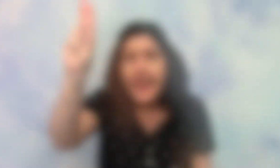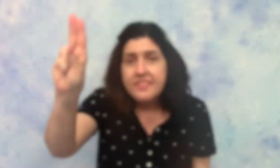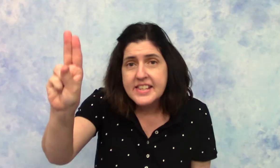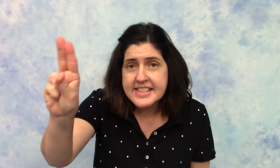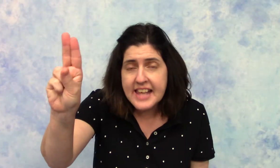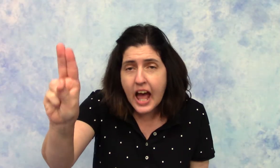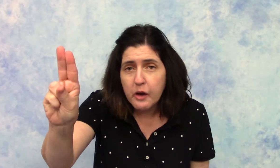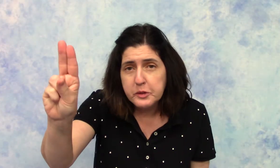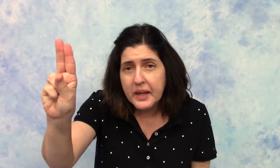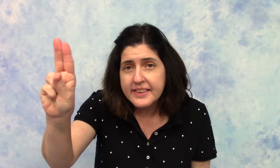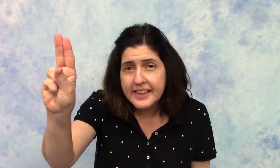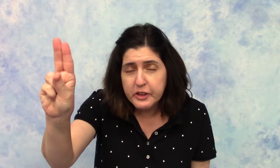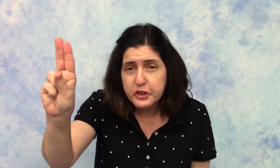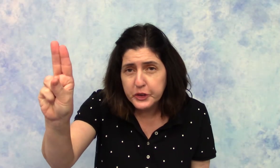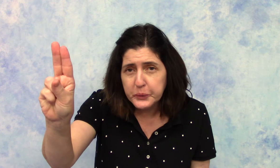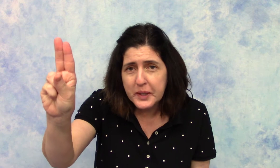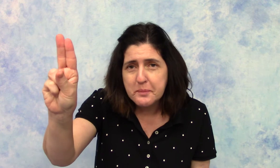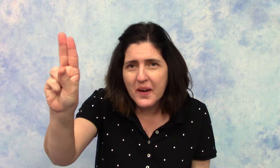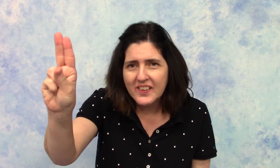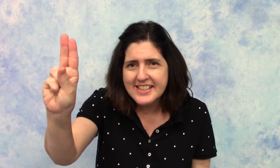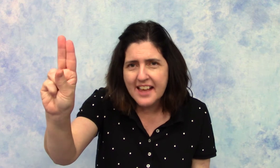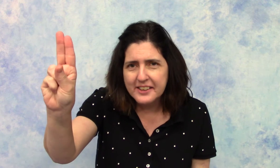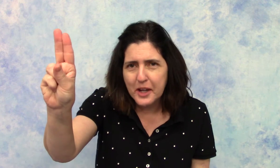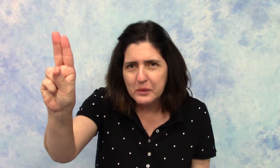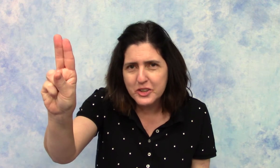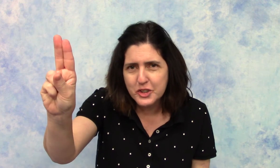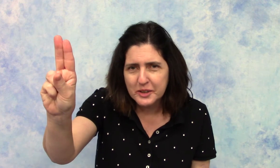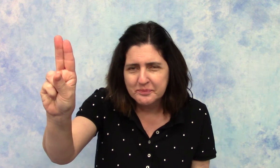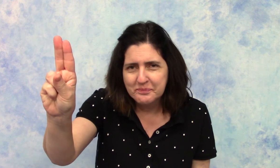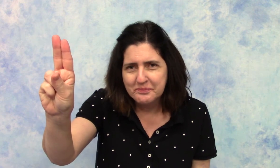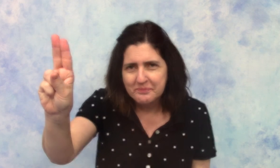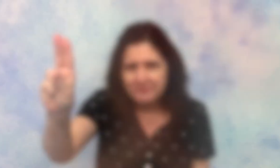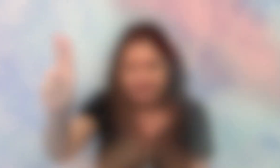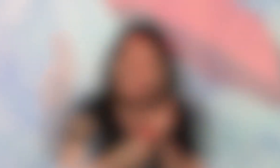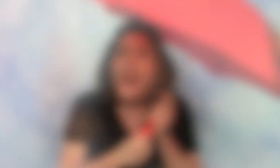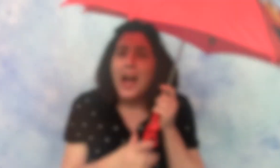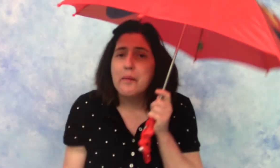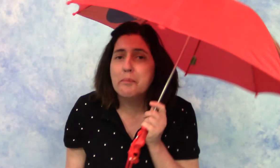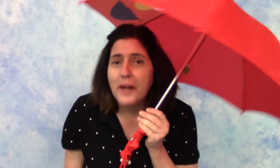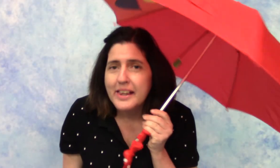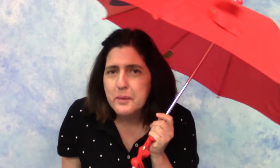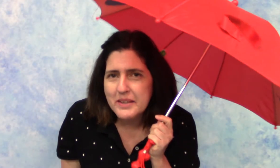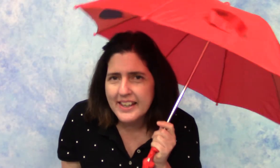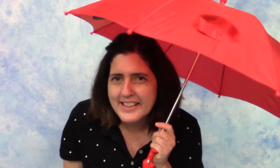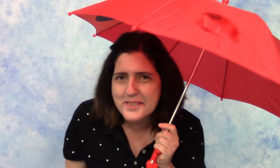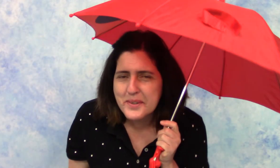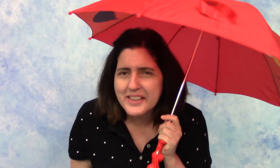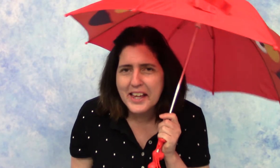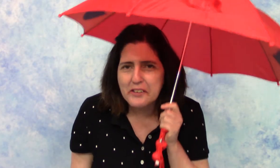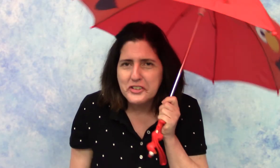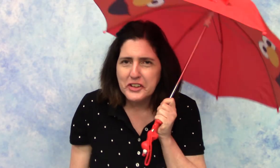this is how you make the letter "U" in American Sign Language umbrella begins with the letter "U".